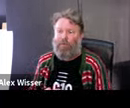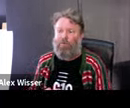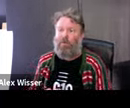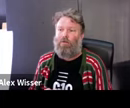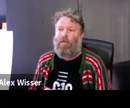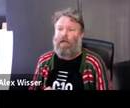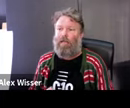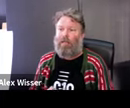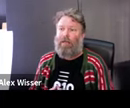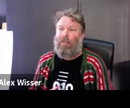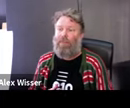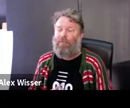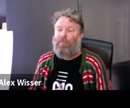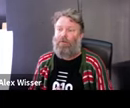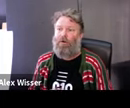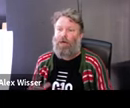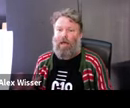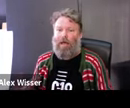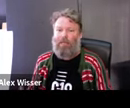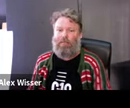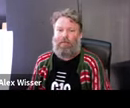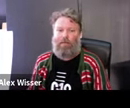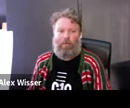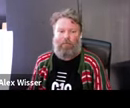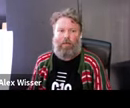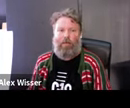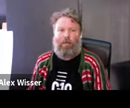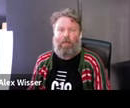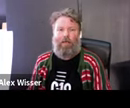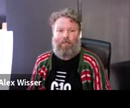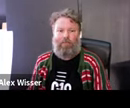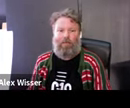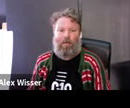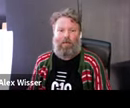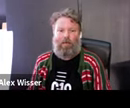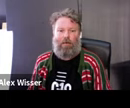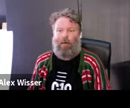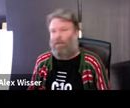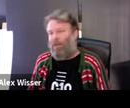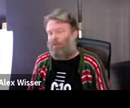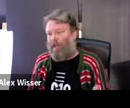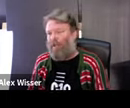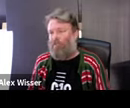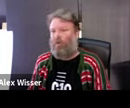the world, it therefore has, you know, for lack of a better word "a